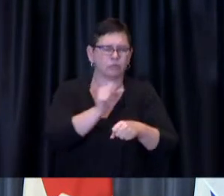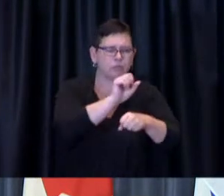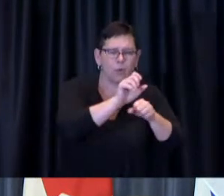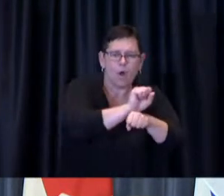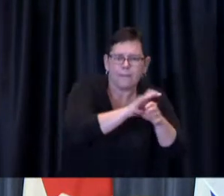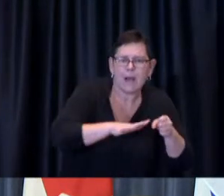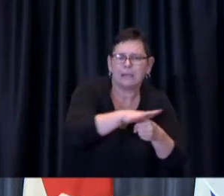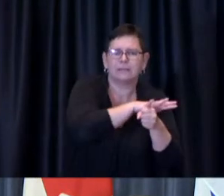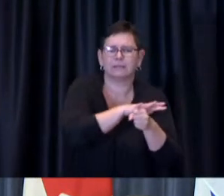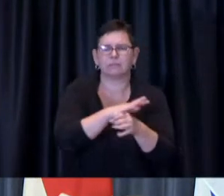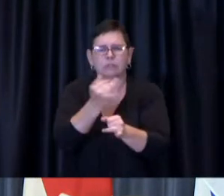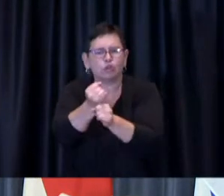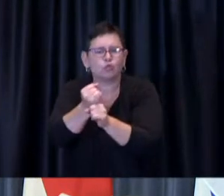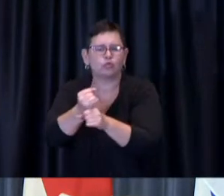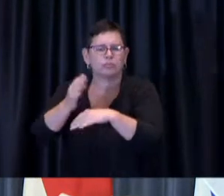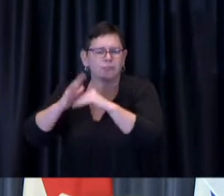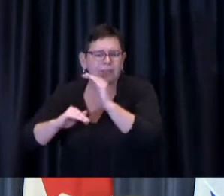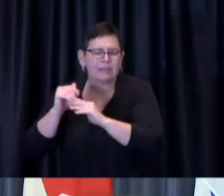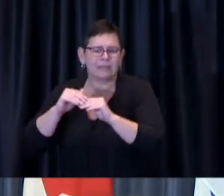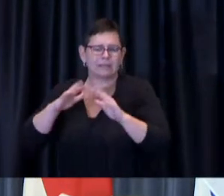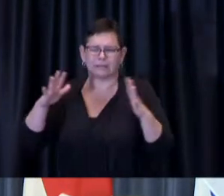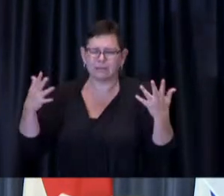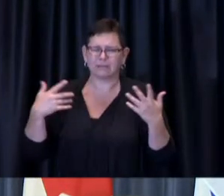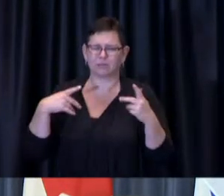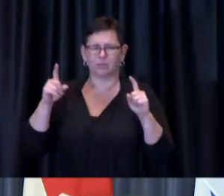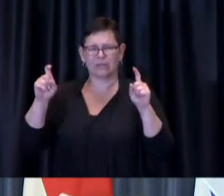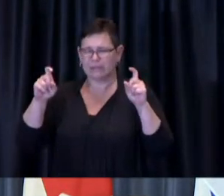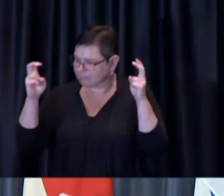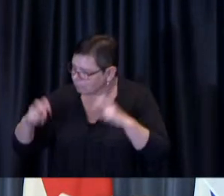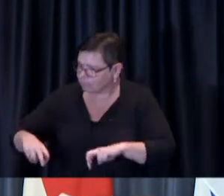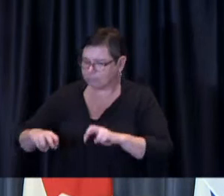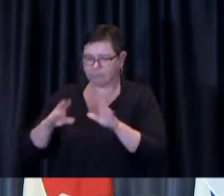down to have a discussion about that would be very helpful because i just think the main thing